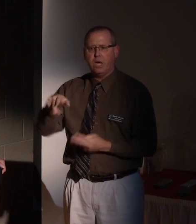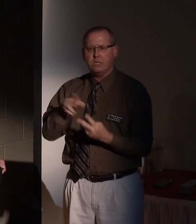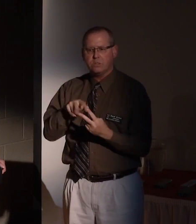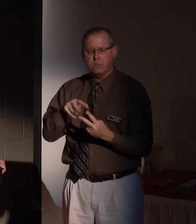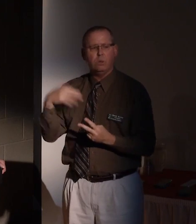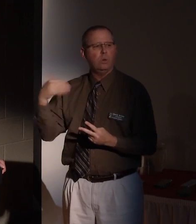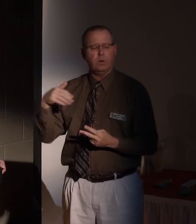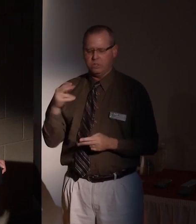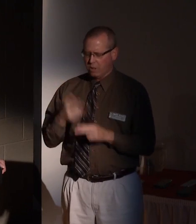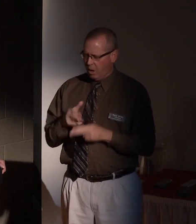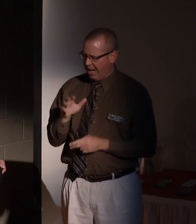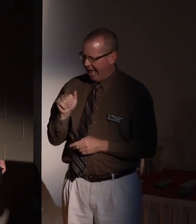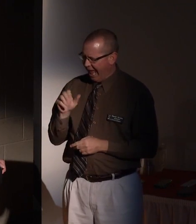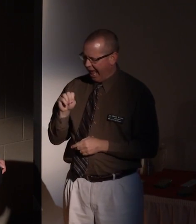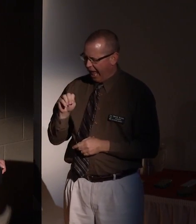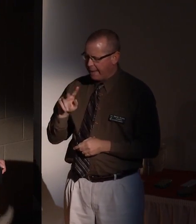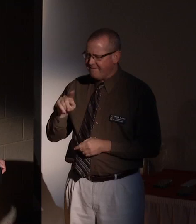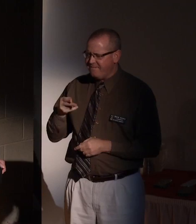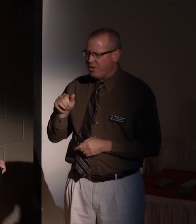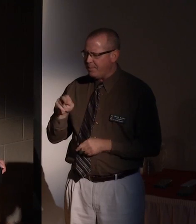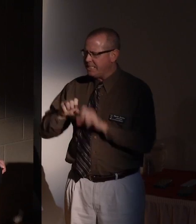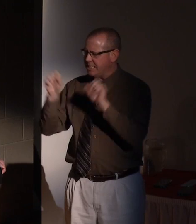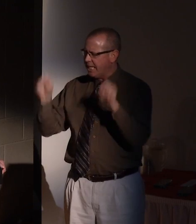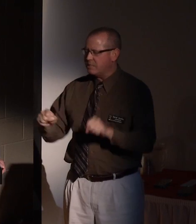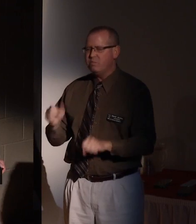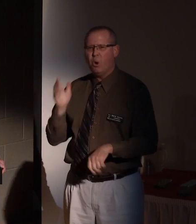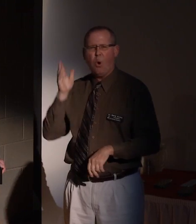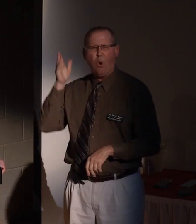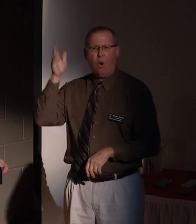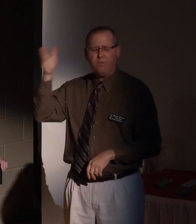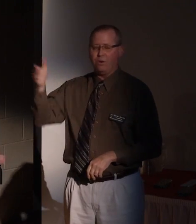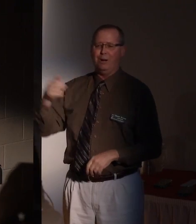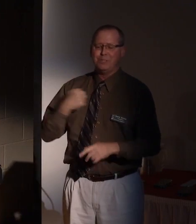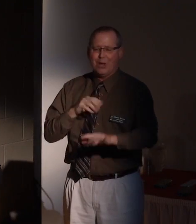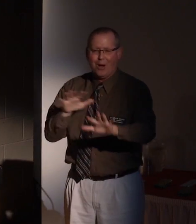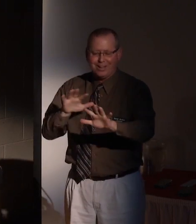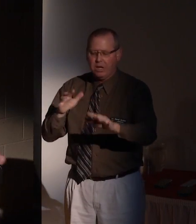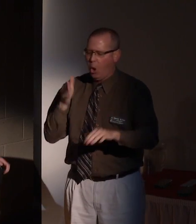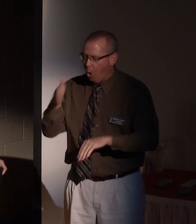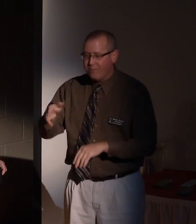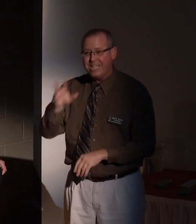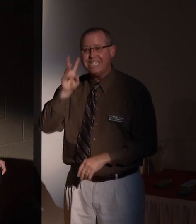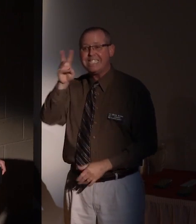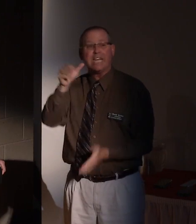amphibian systems, with over 6 -- sorry -- with over $6 million